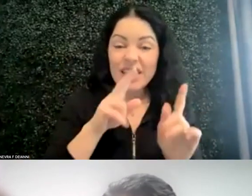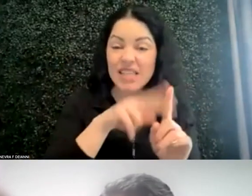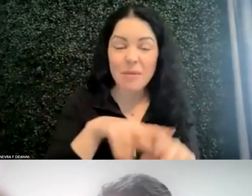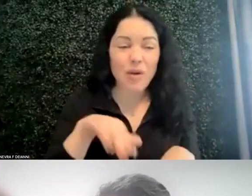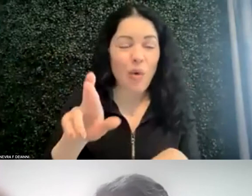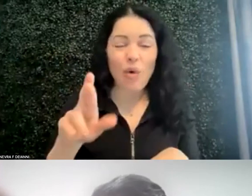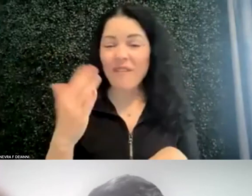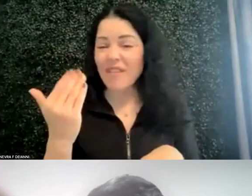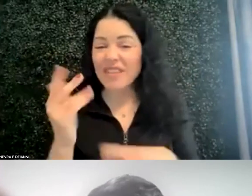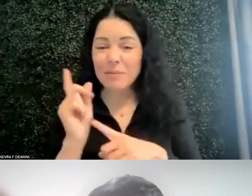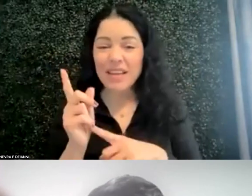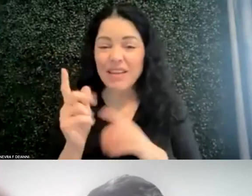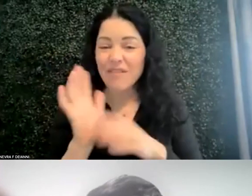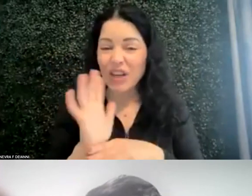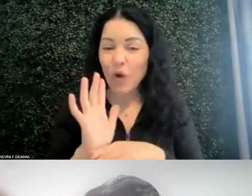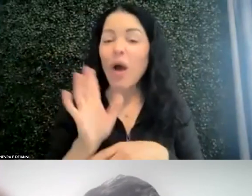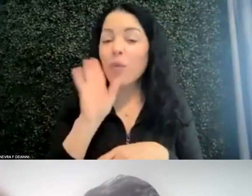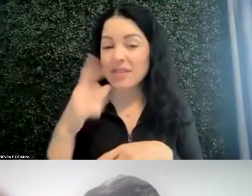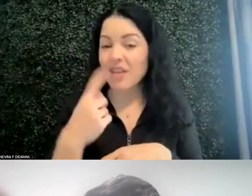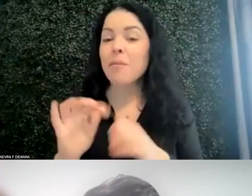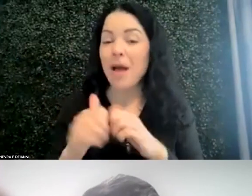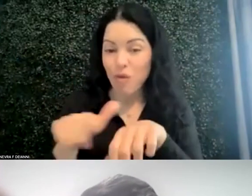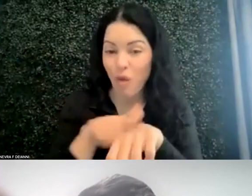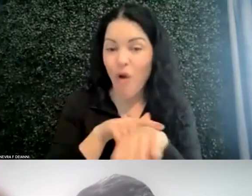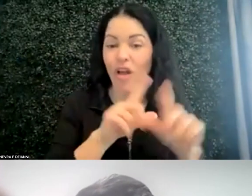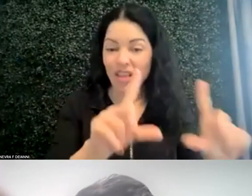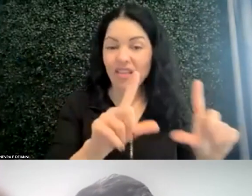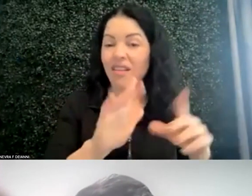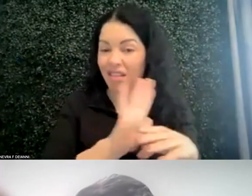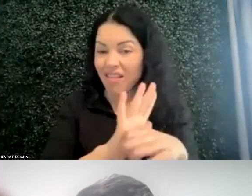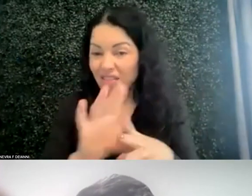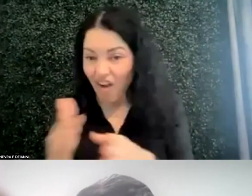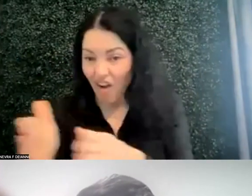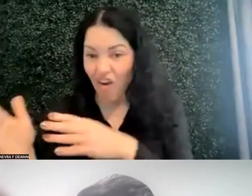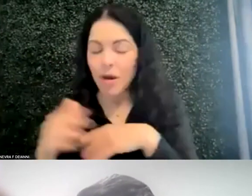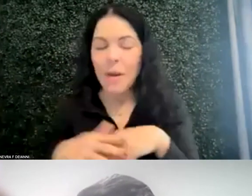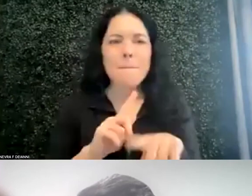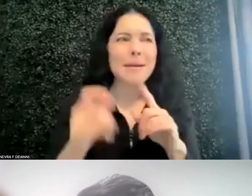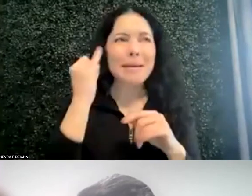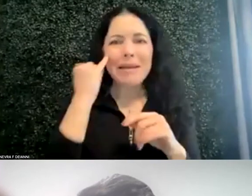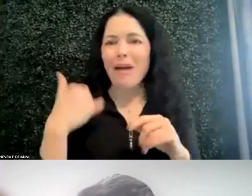how long those things are. But if I've got a whole long thing,